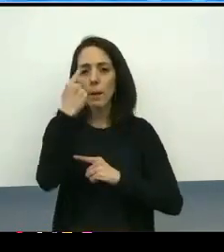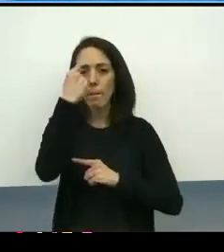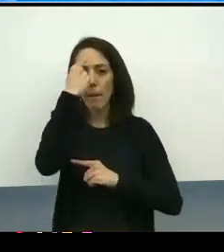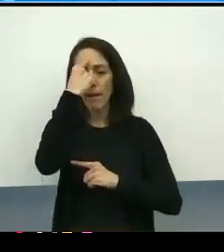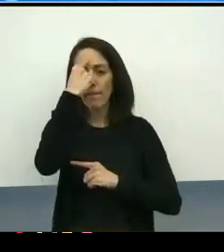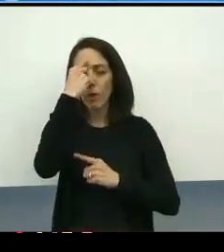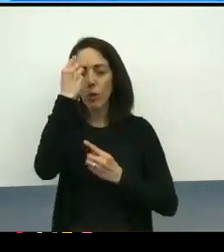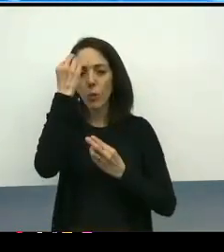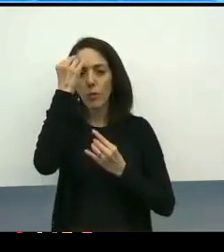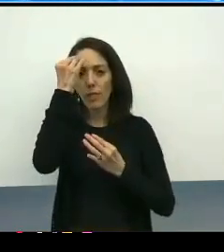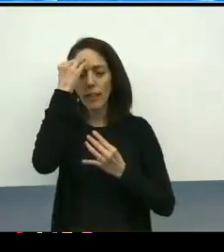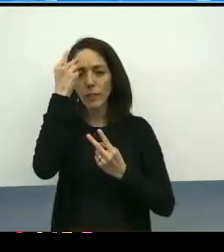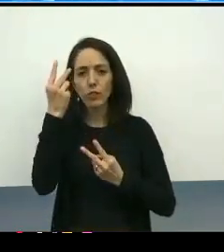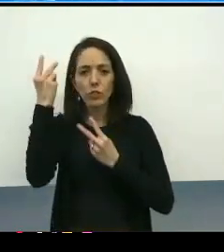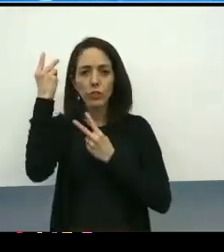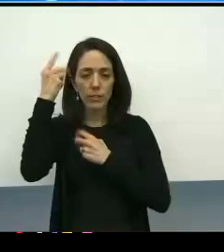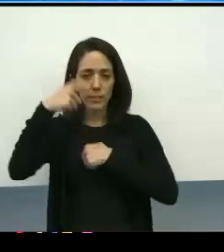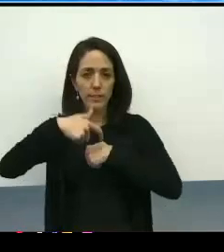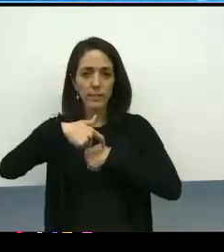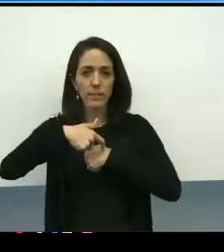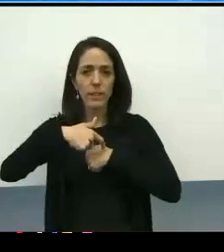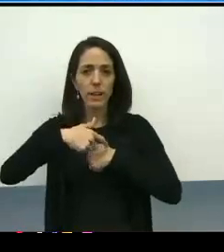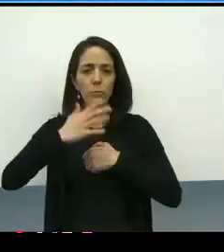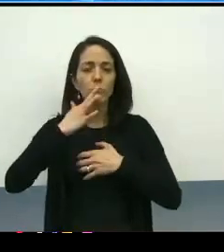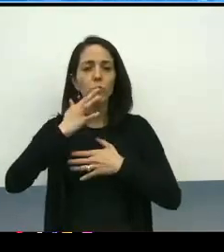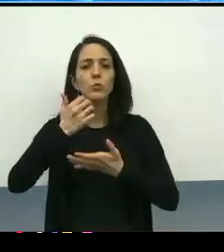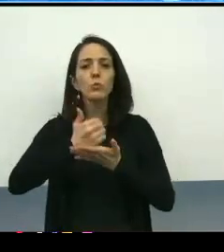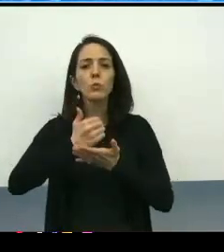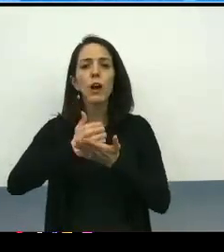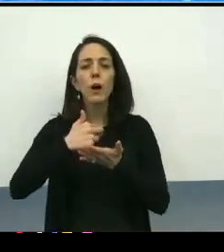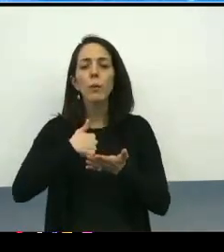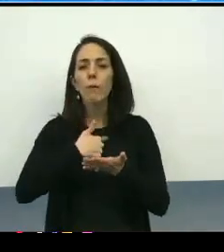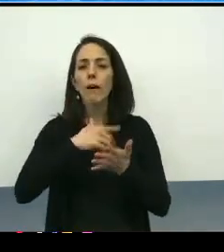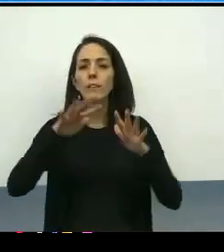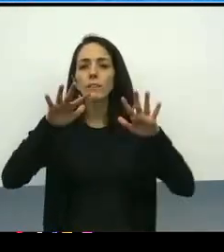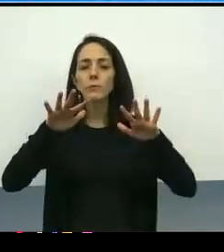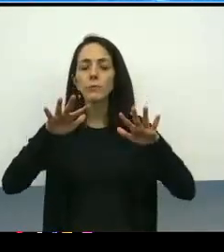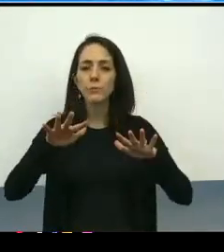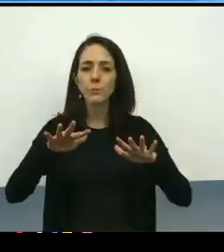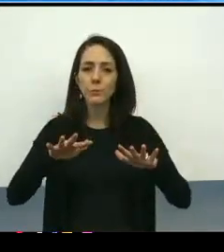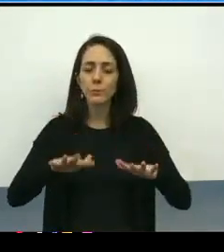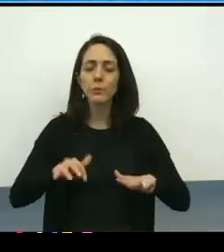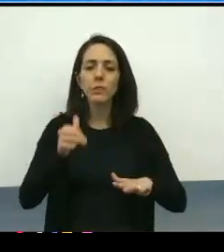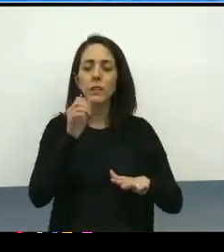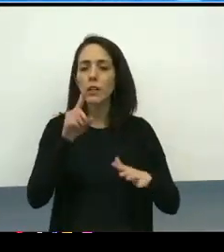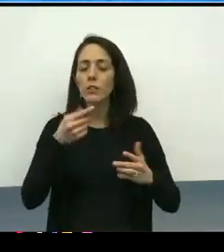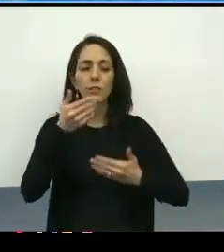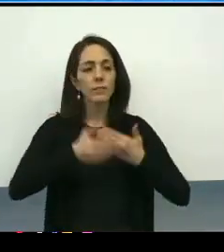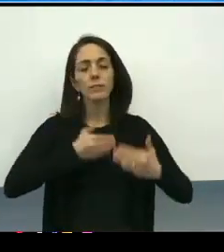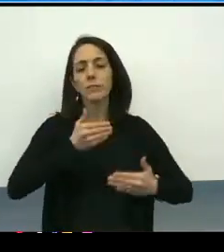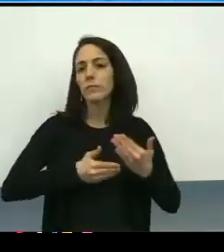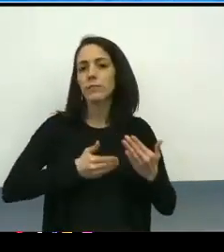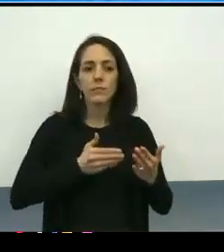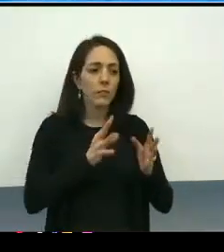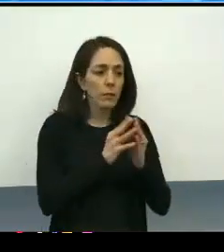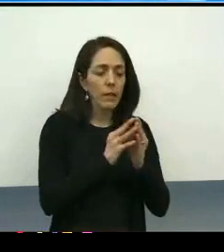And that really is to ground us in the work, instead of doing things, kind of business, as usual, is jumping from one meeting to the next,